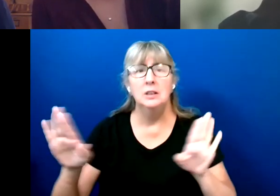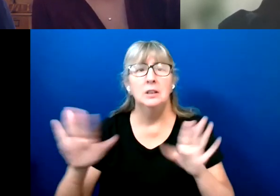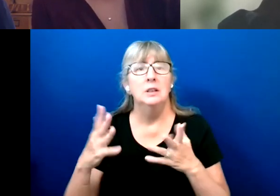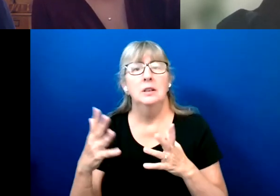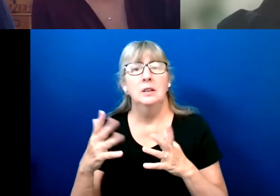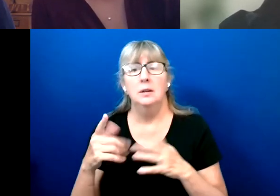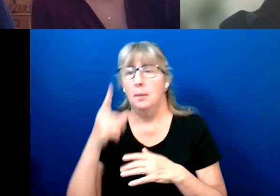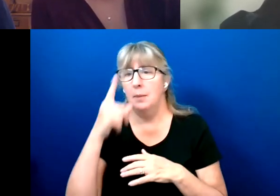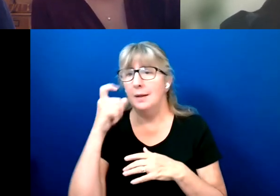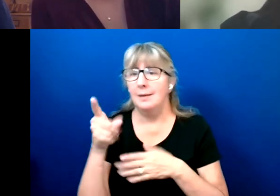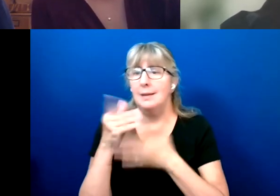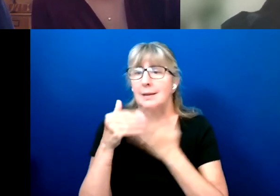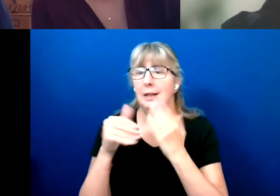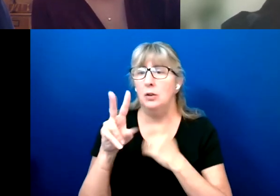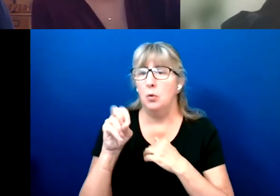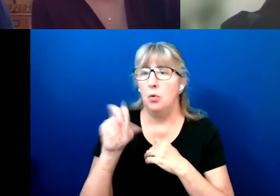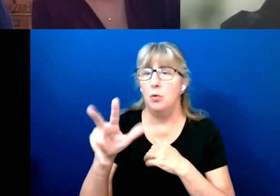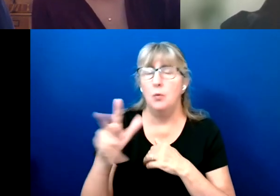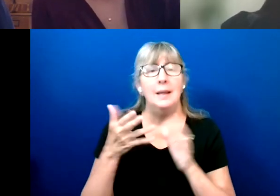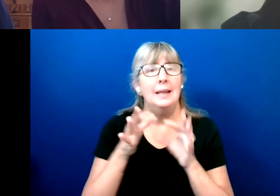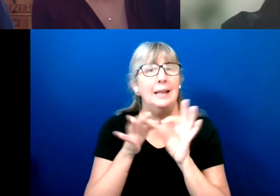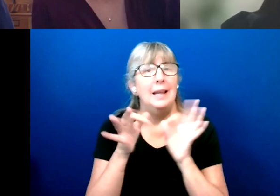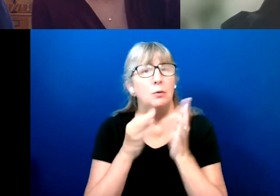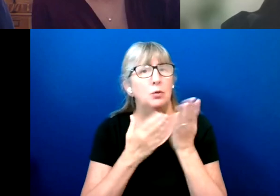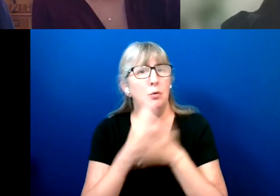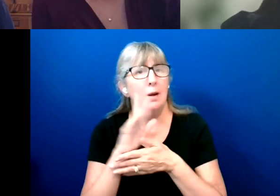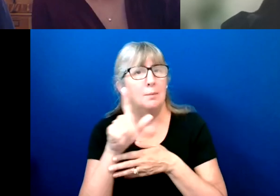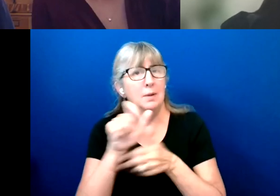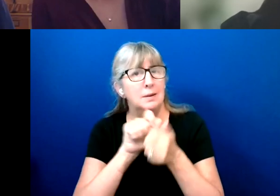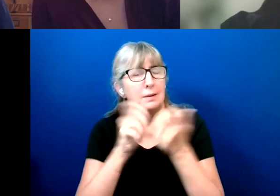written must completed with A.D.A. or HAVA requirements.